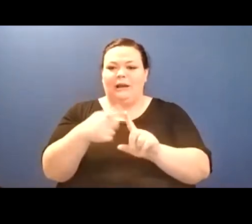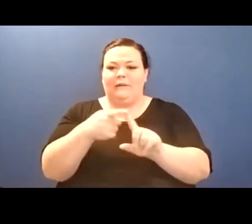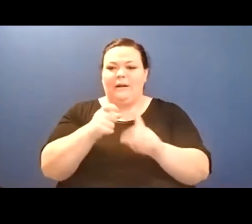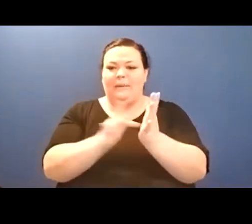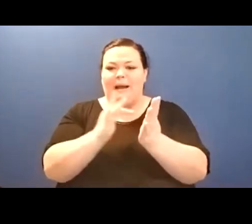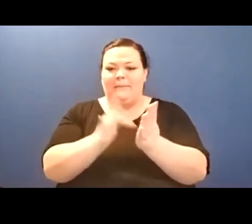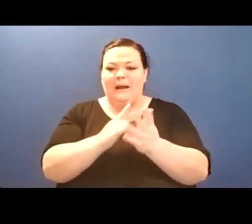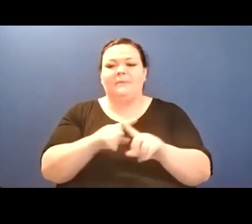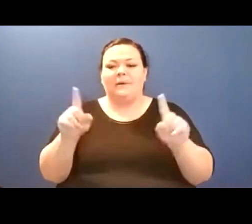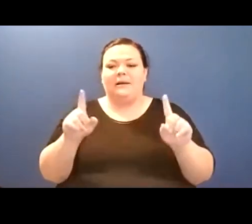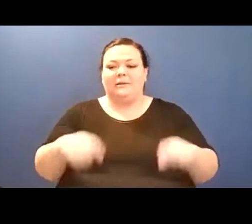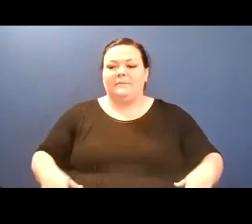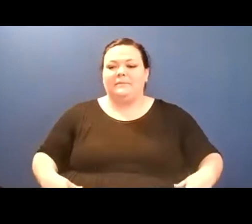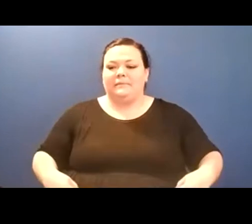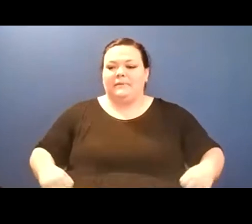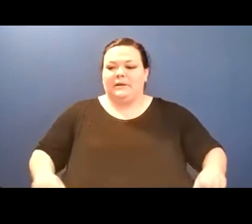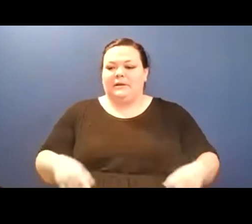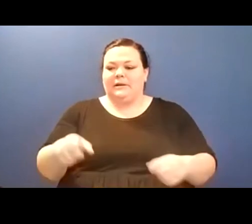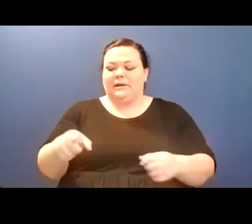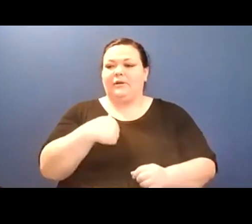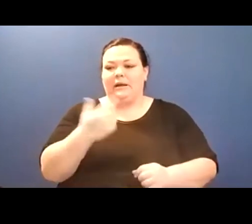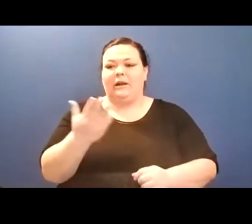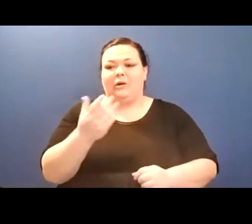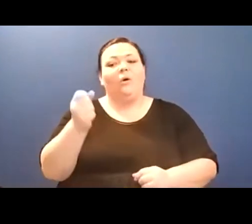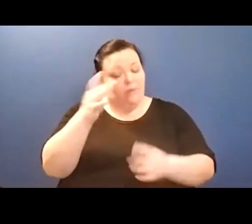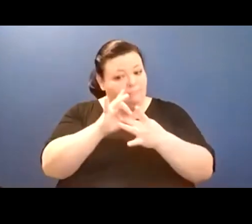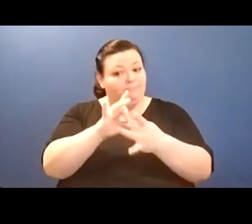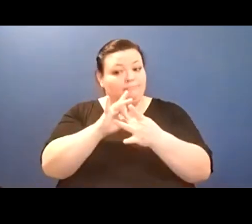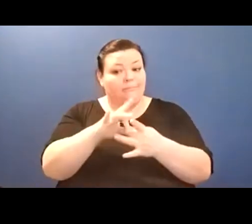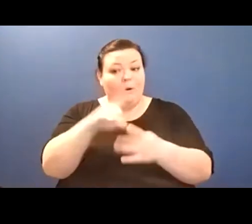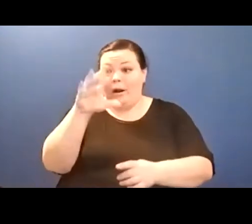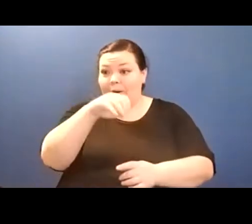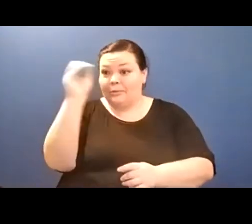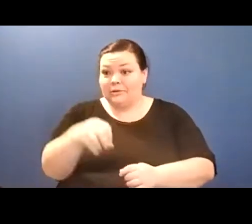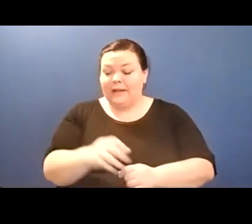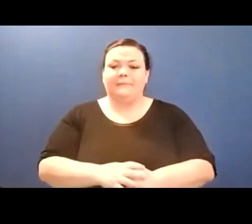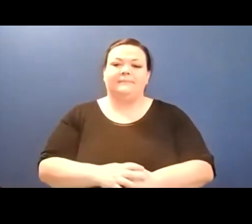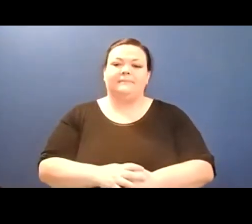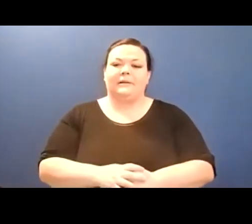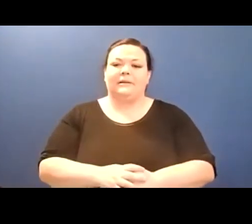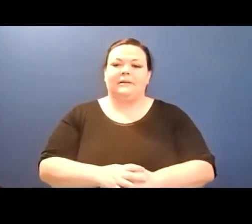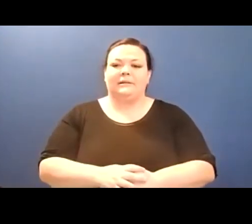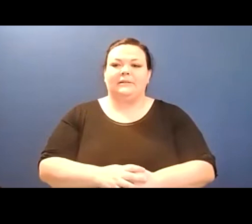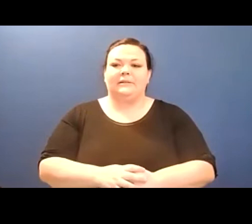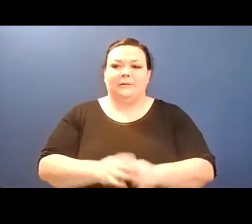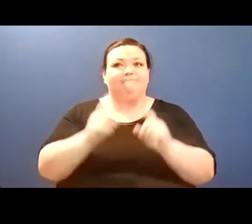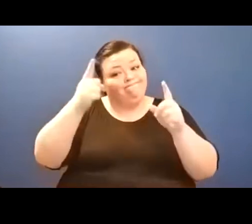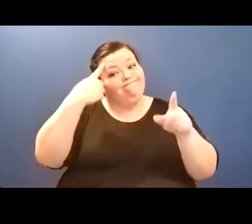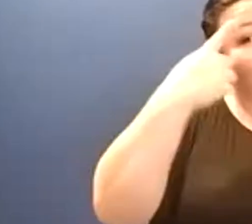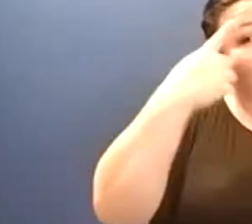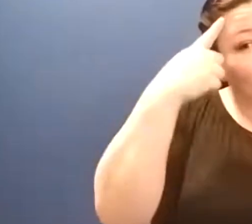a really interesting person, I suggest you check out his work. Um, since John is not here I'm going